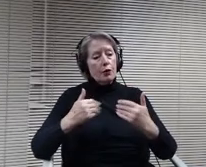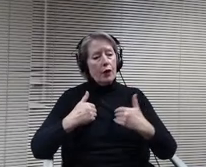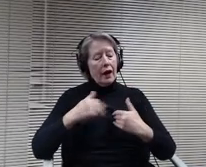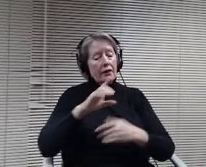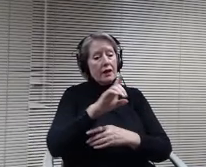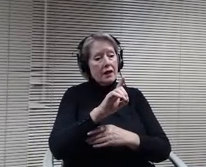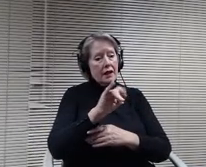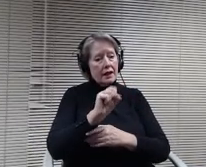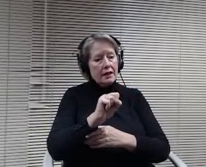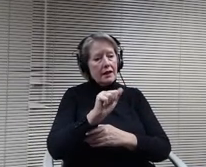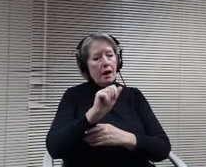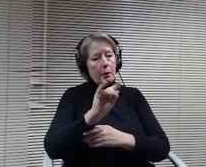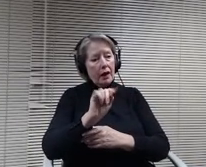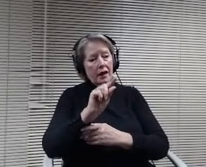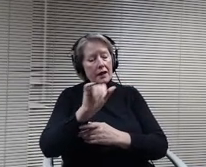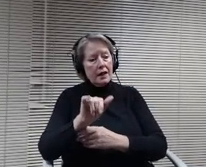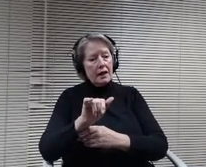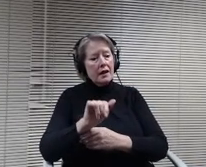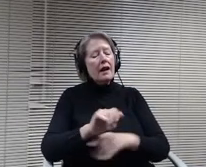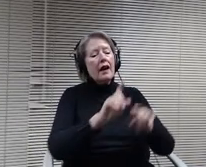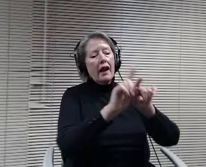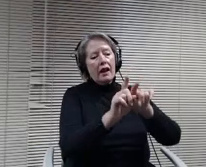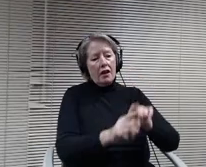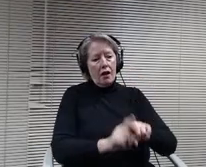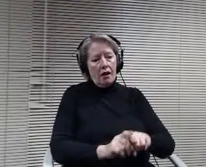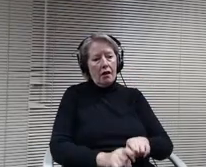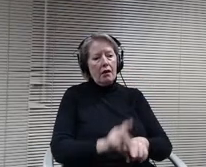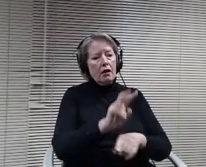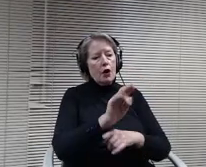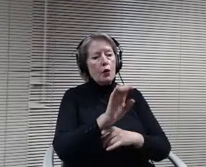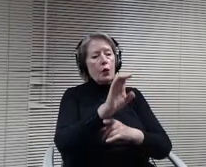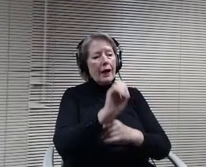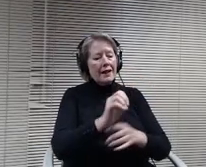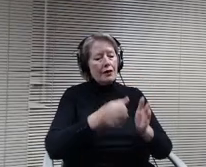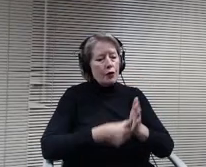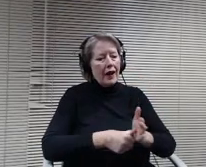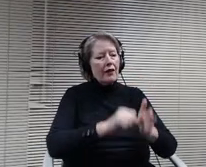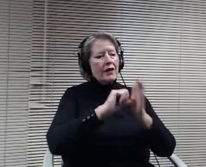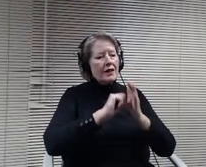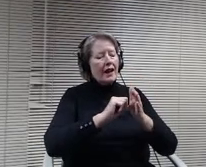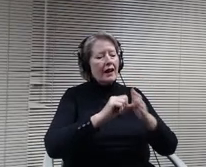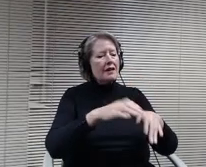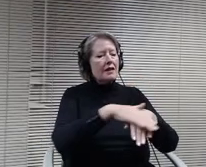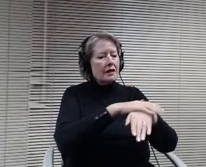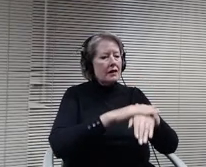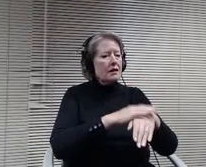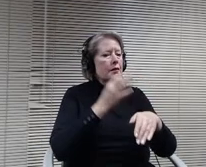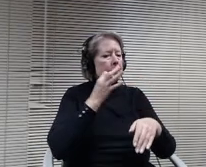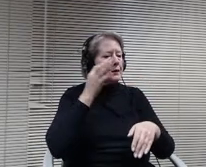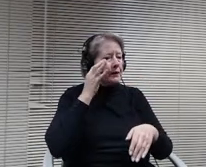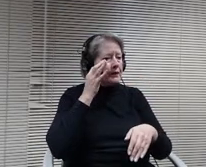all races with a specific emphasis on American Indians, Alaskan natives, Asian Americans, Pacific